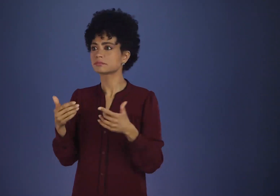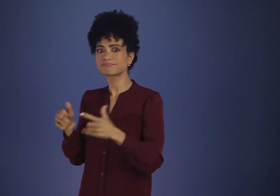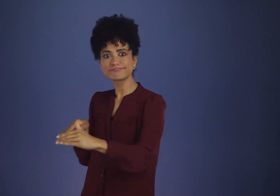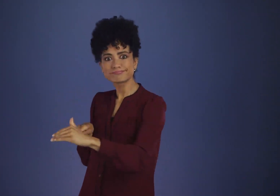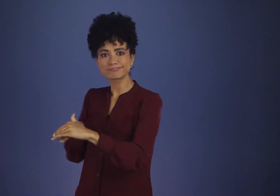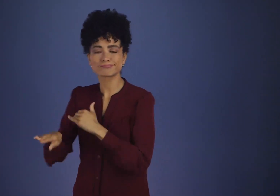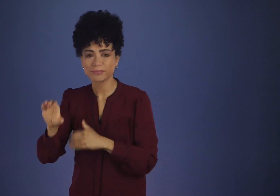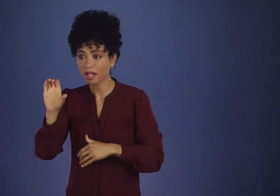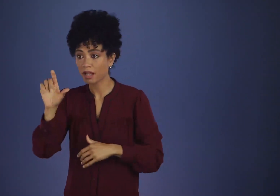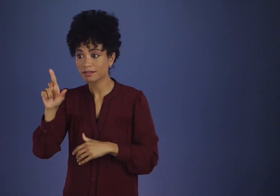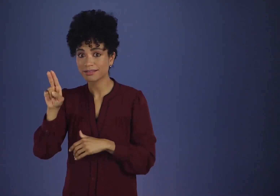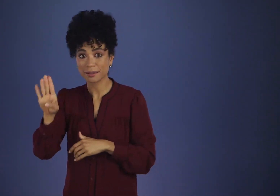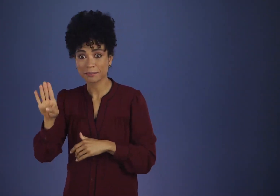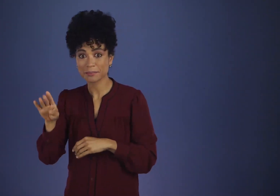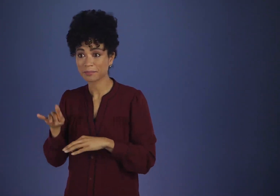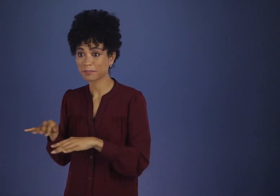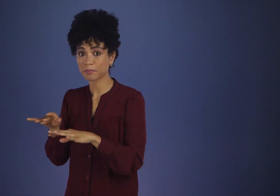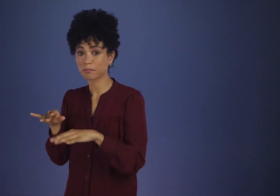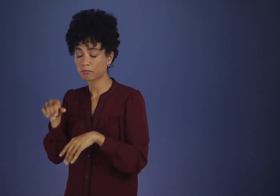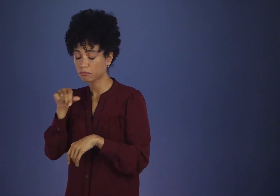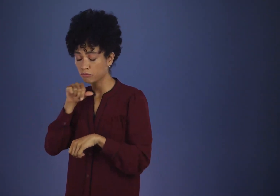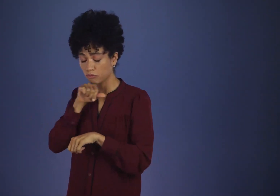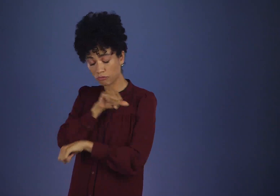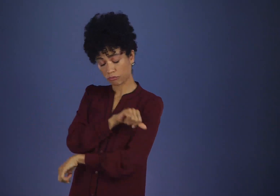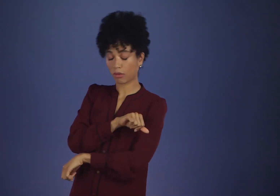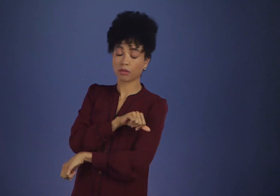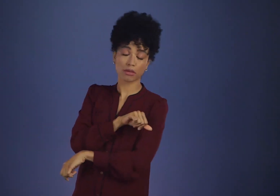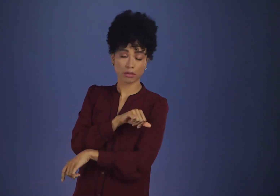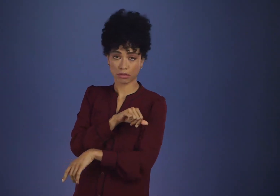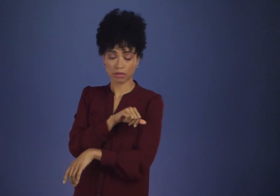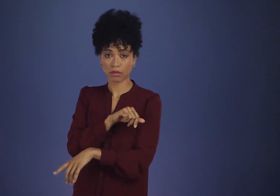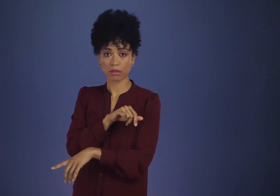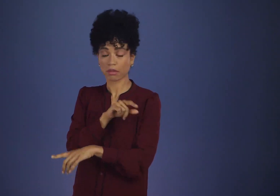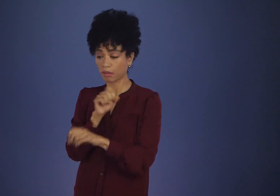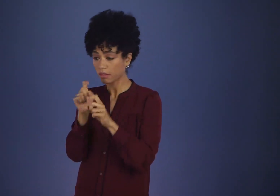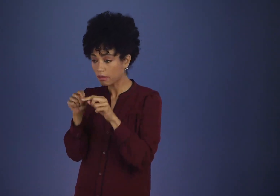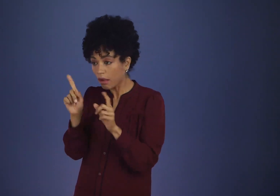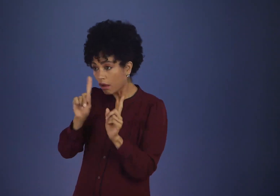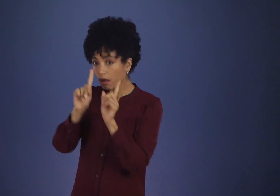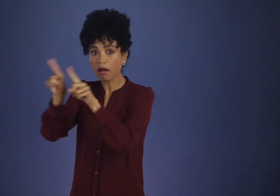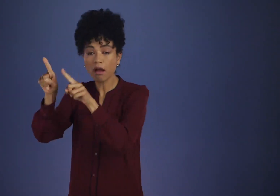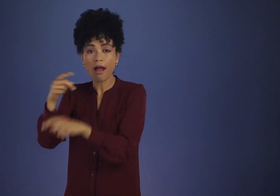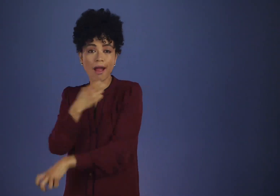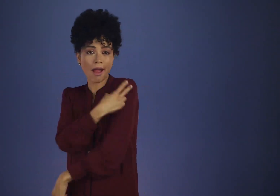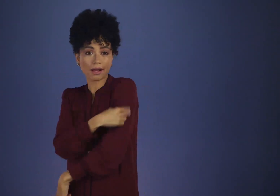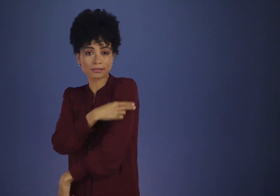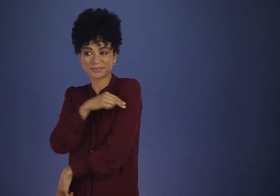others started in the club, pitched a binge, were hospitalized, then graduated to education on the third floor.